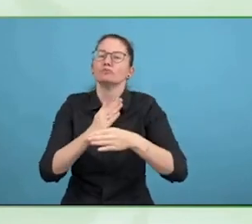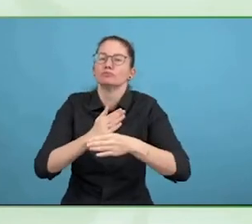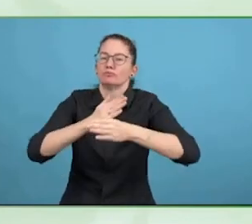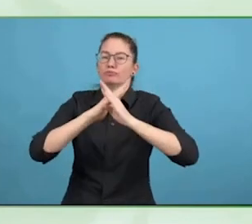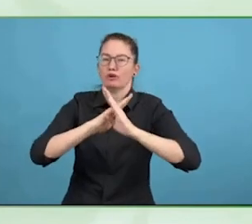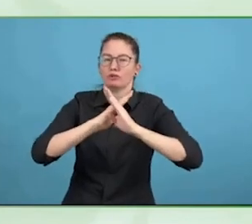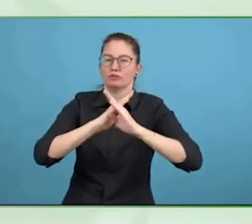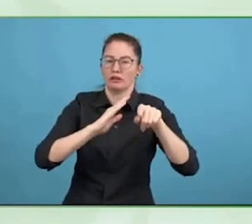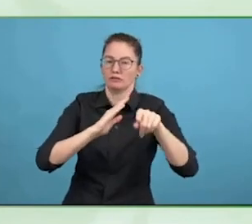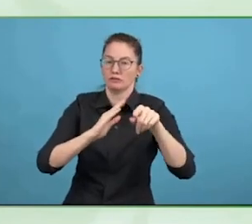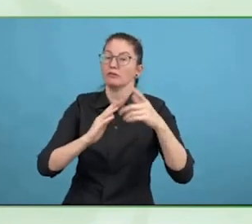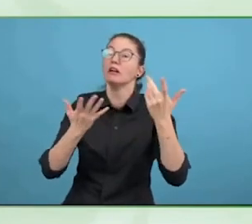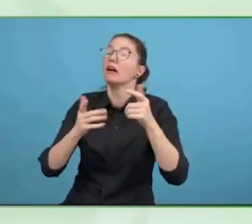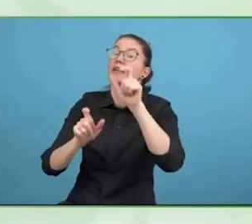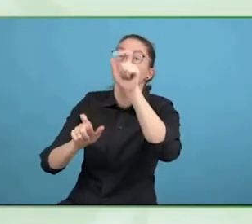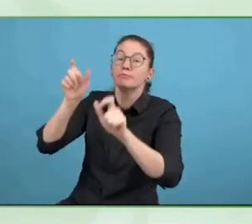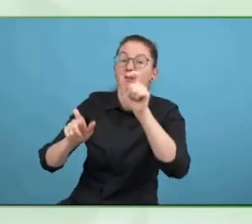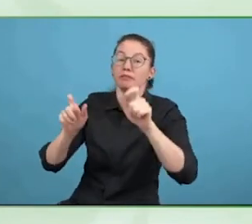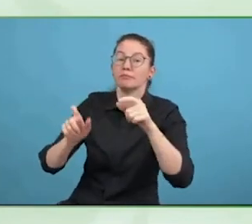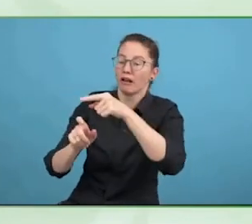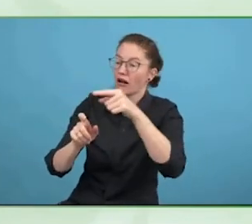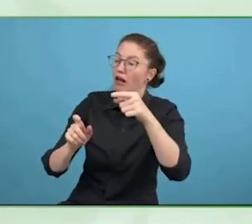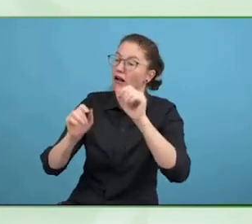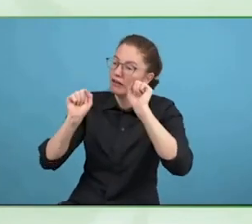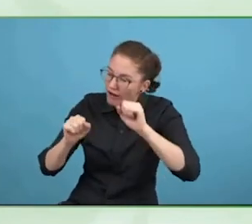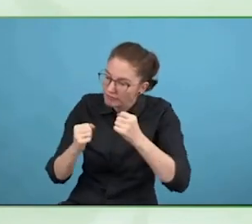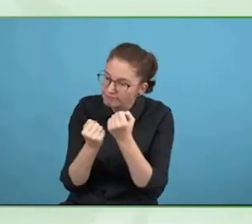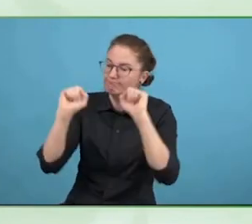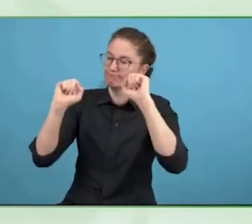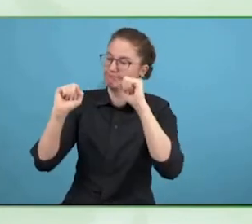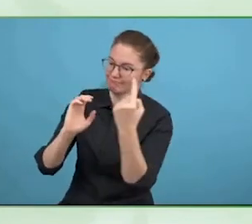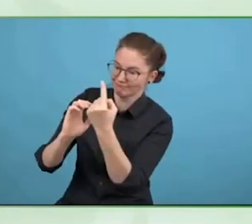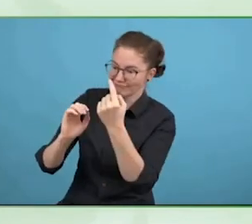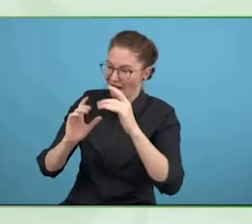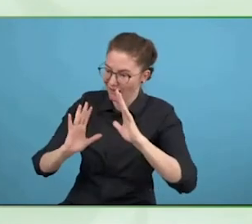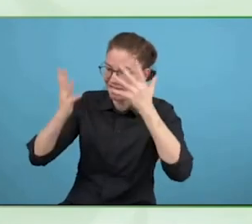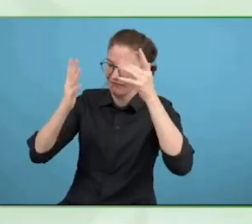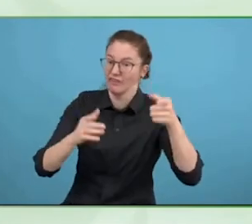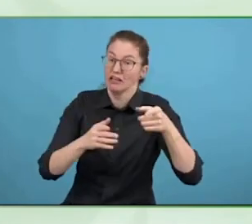So there are cases where you can say that you were successful in